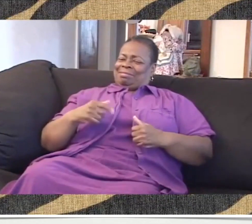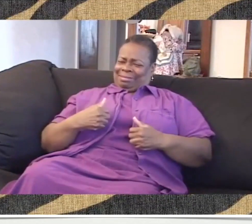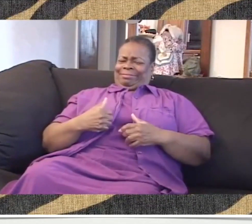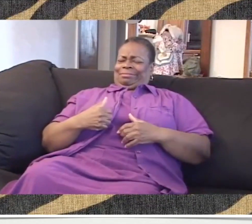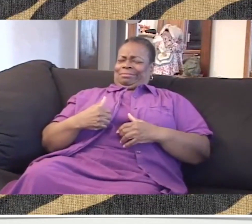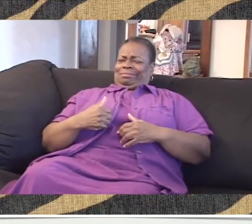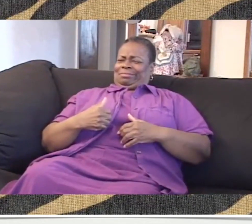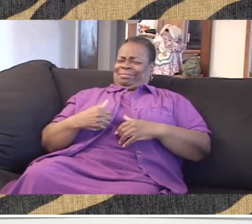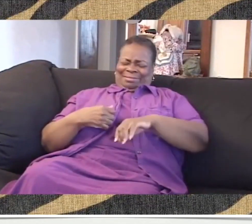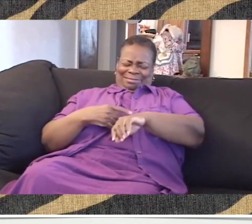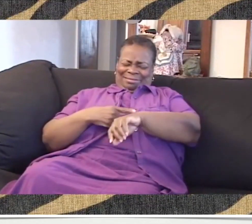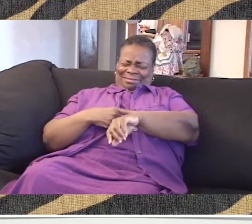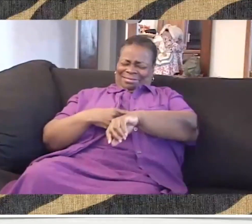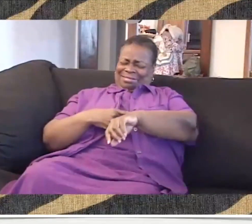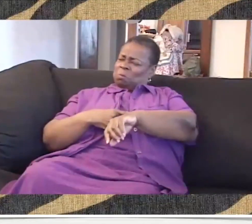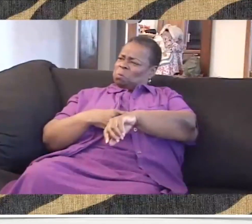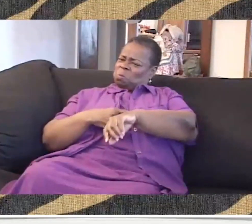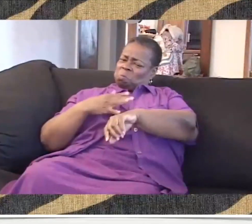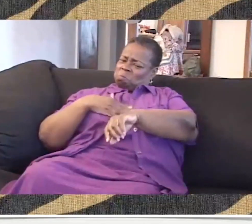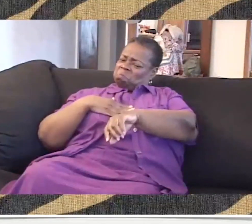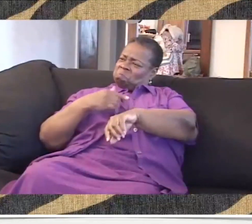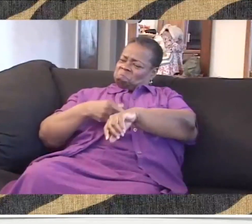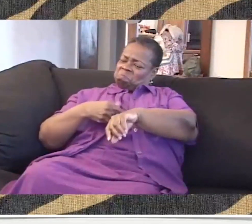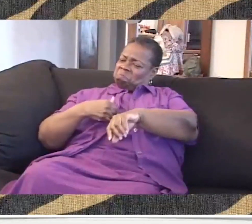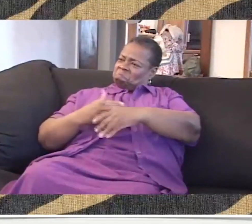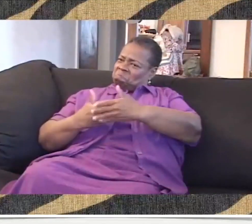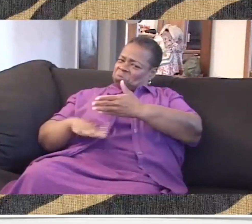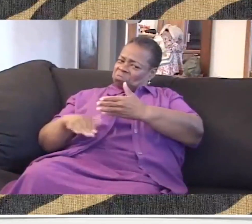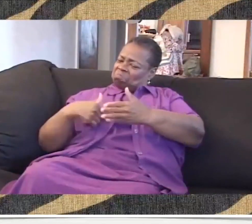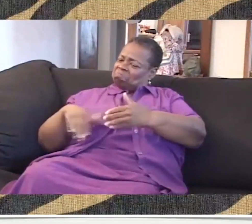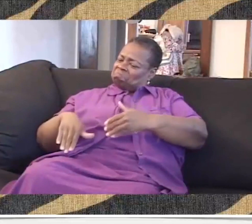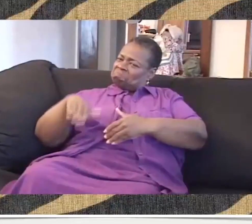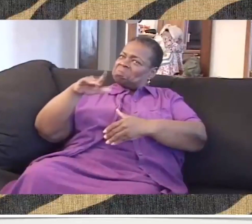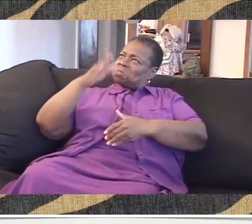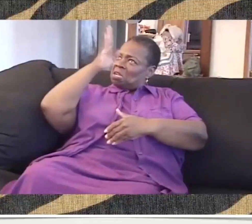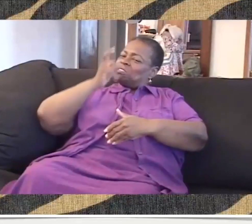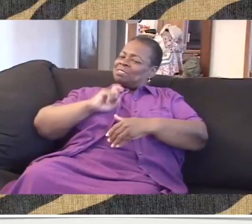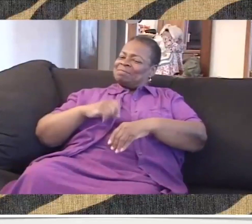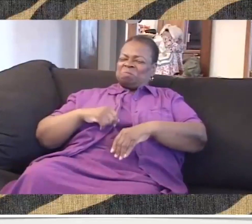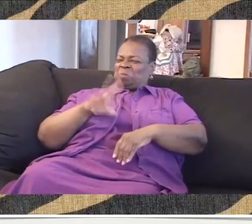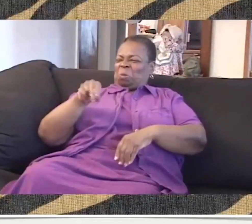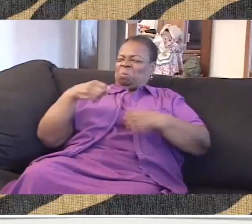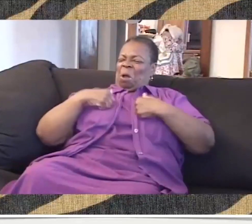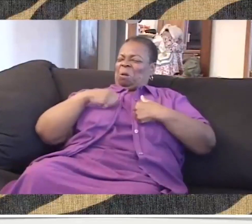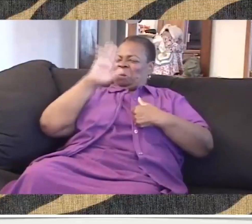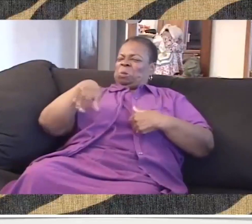that I didn't take a bath. They said, look at your skin. I said, well, this is my skin. This is how I was born. God made me this way.